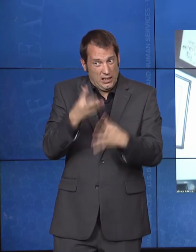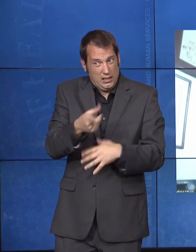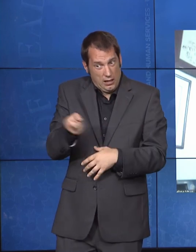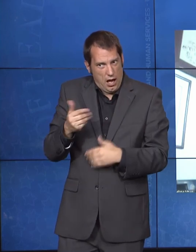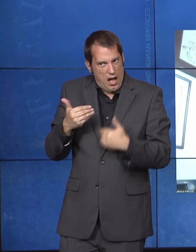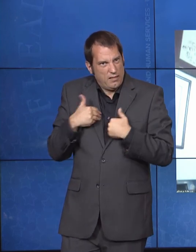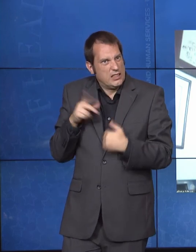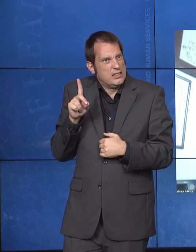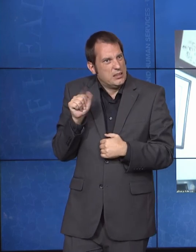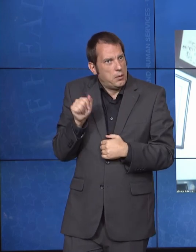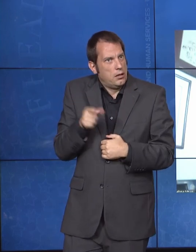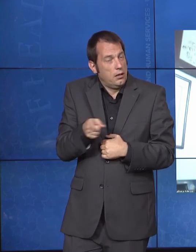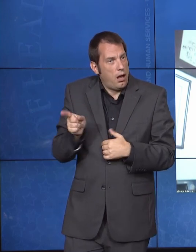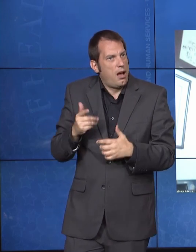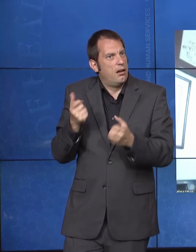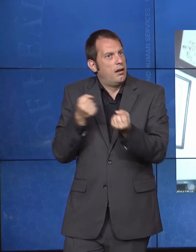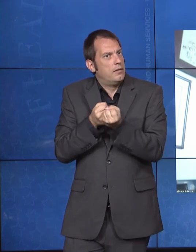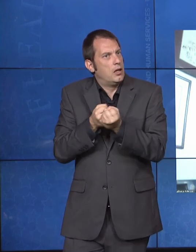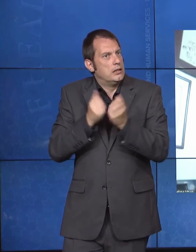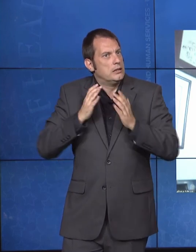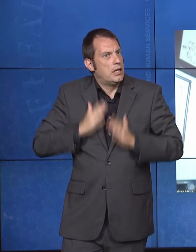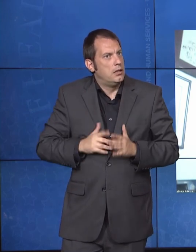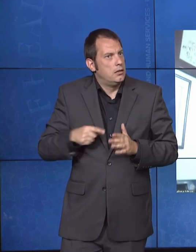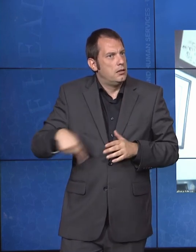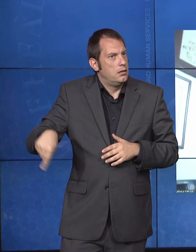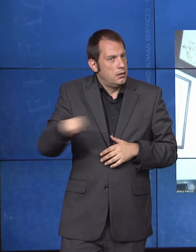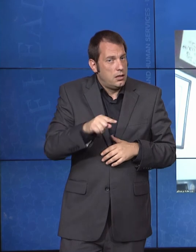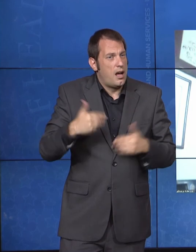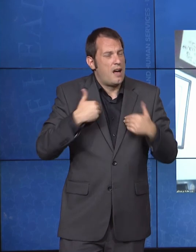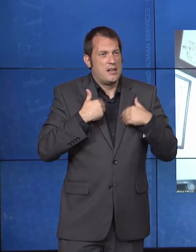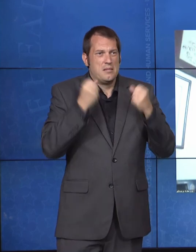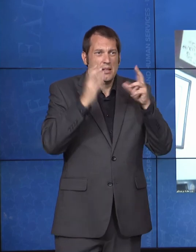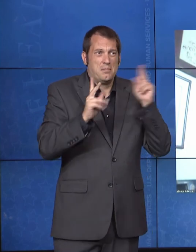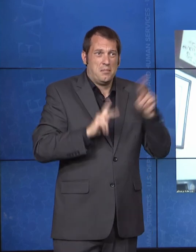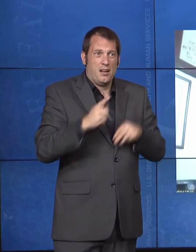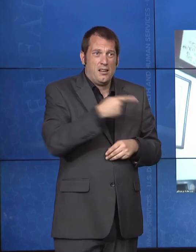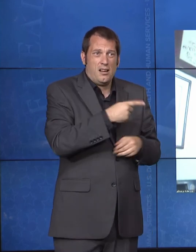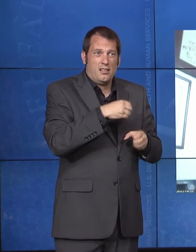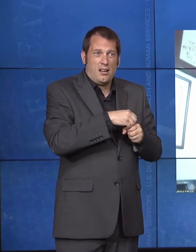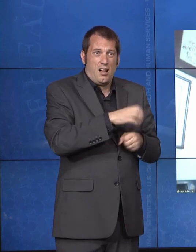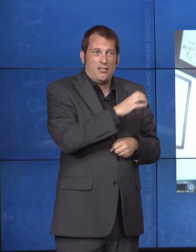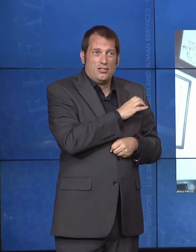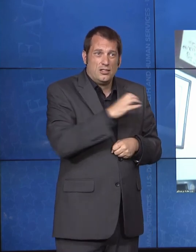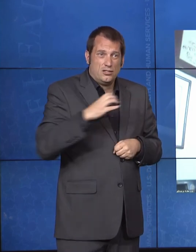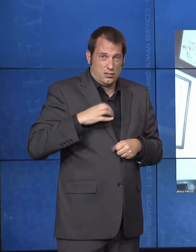in Congress and certainly across the Bush administration. It prohibits discrimination